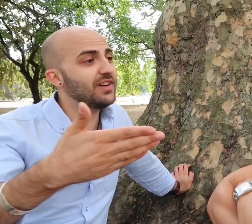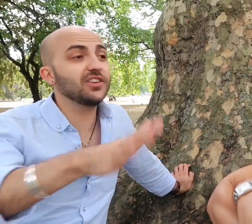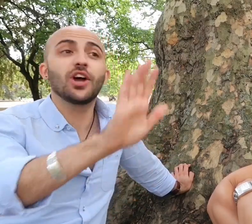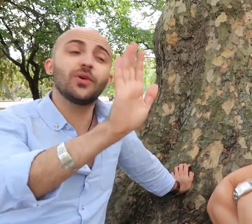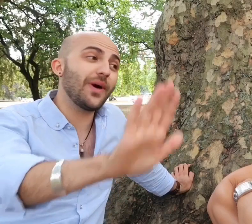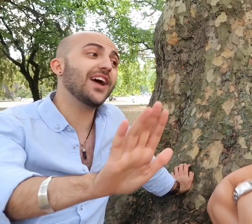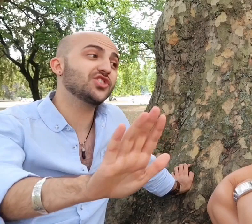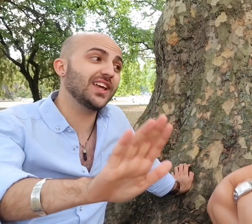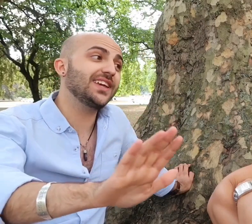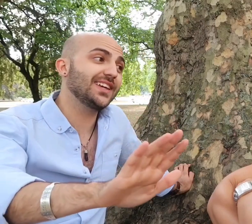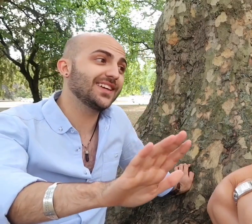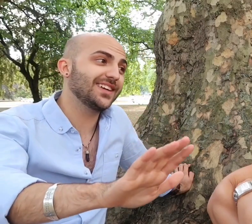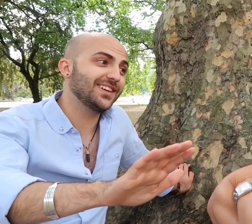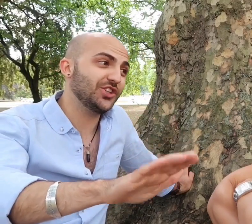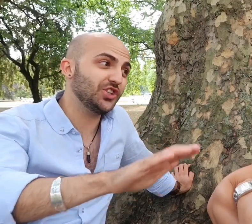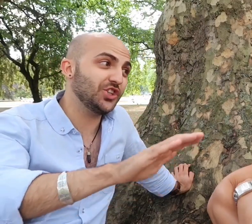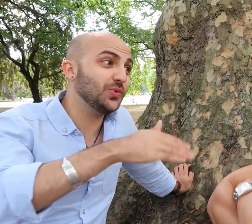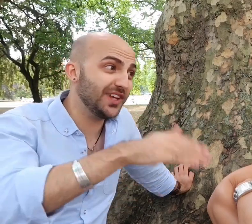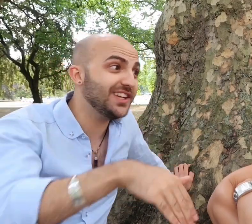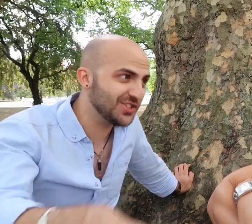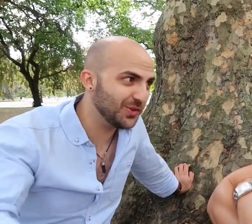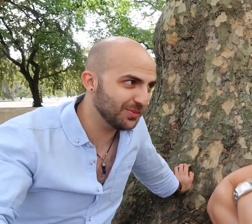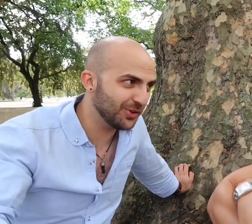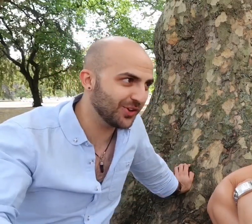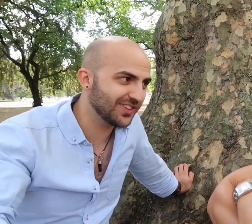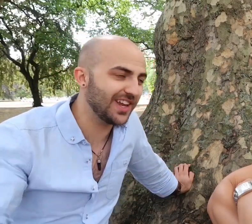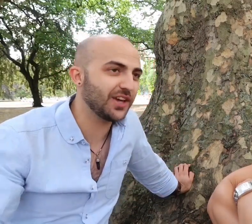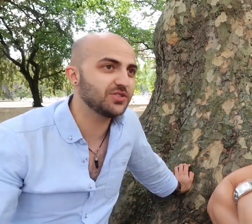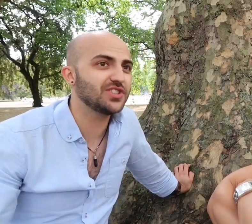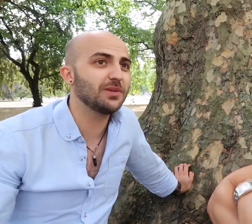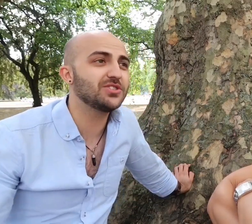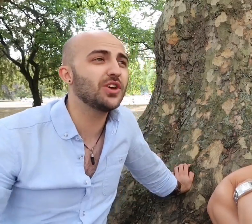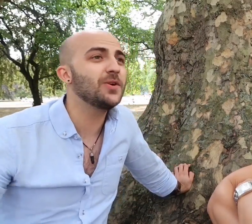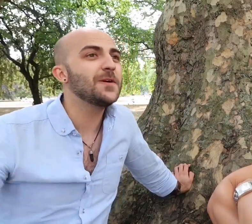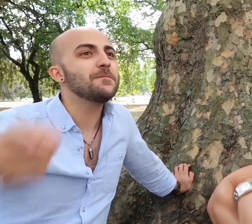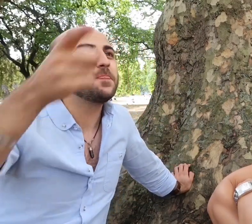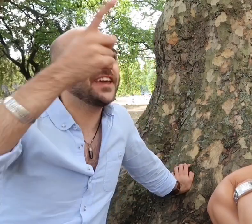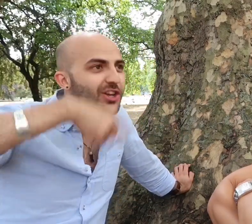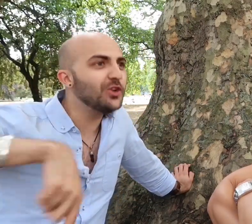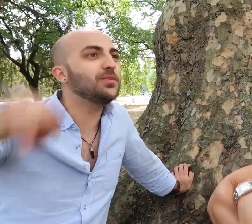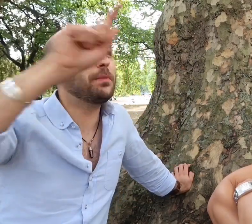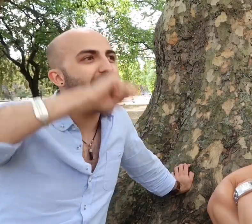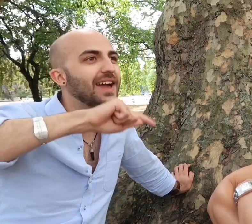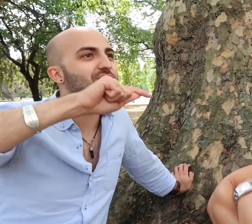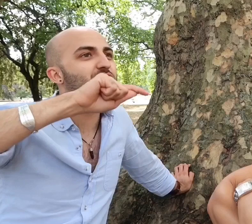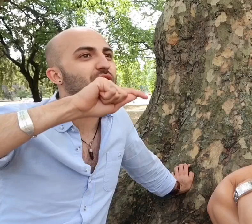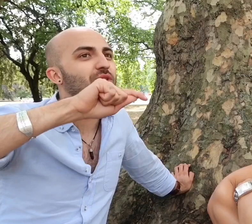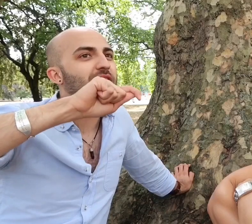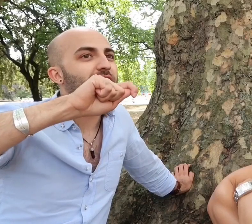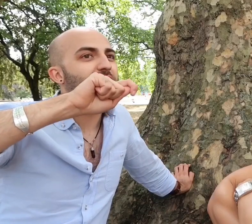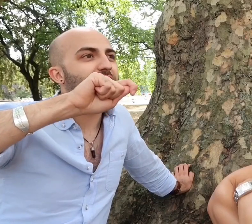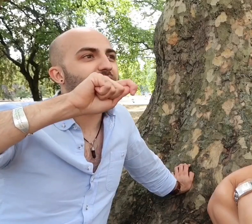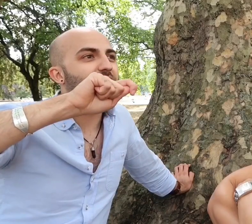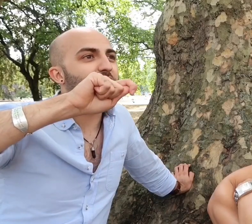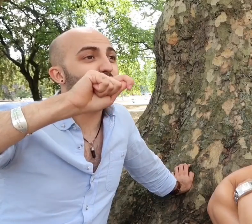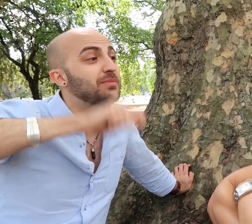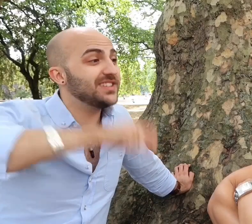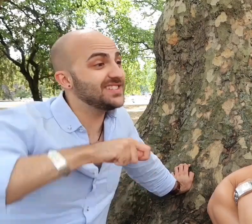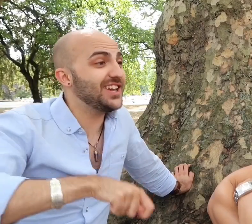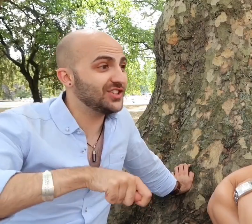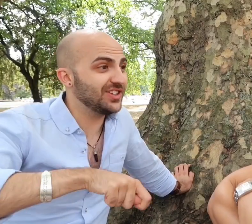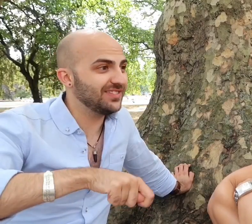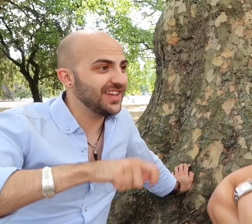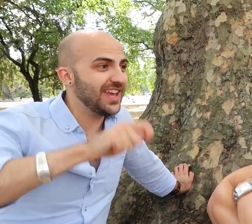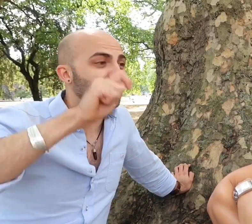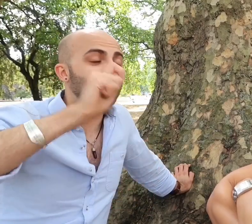around and go no actually you need to, so it goes back to representation,